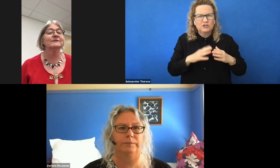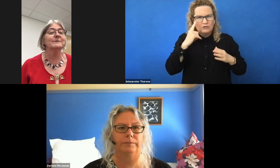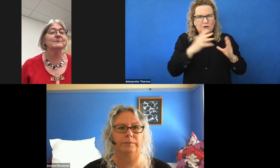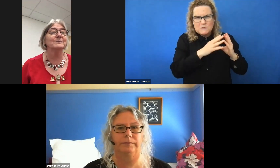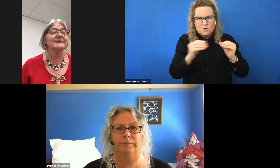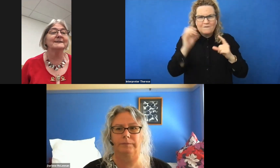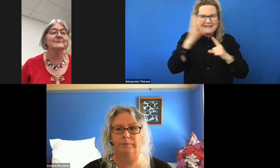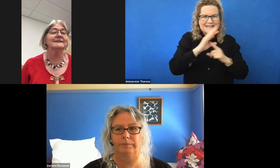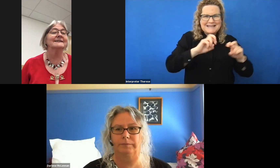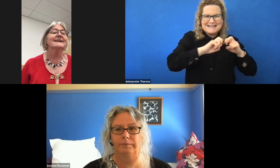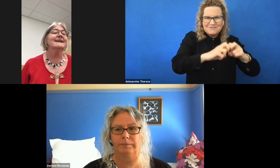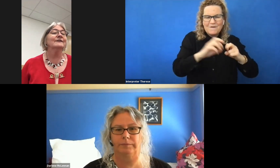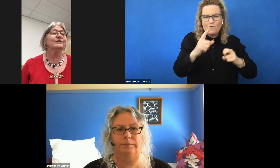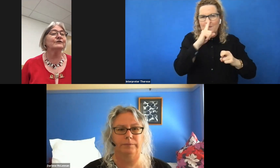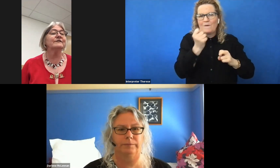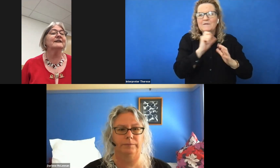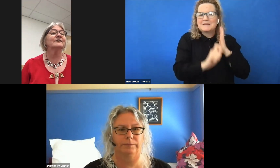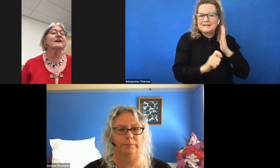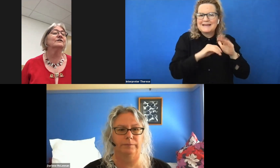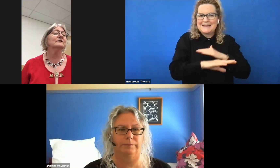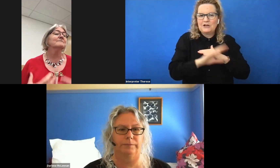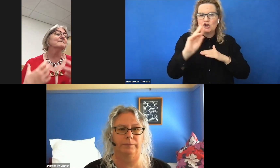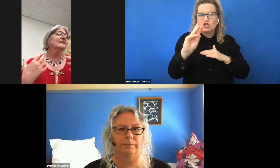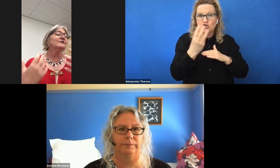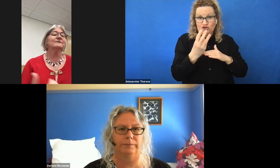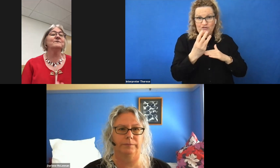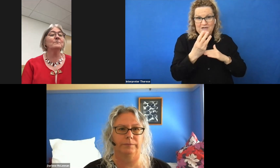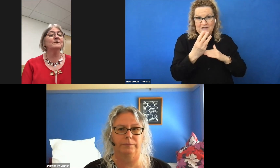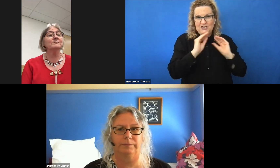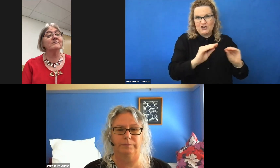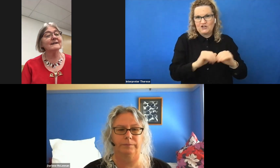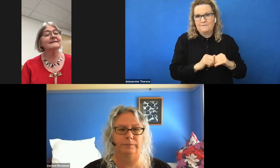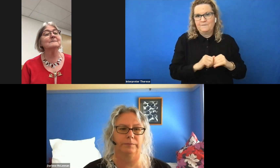of people with disability in tertiary education. She has informed good practice and